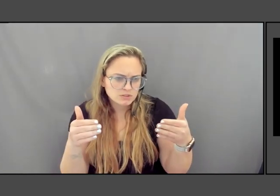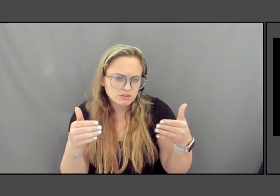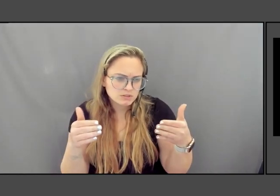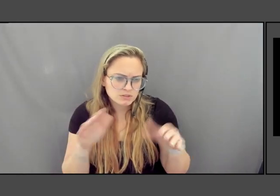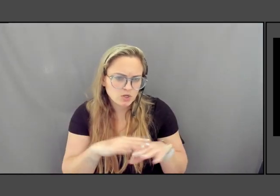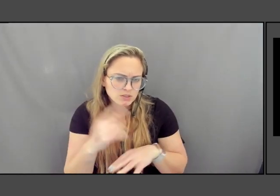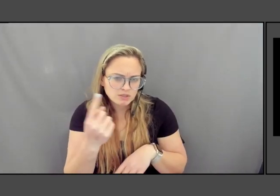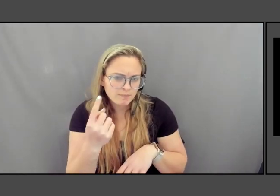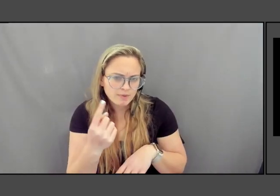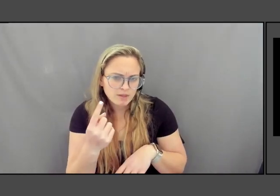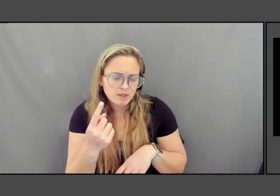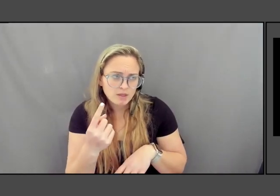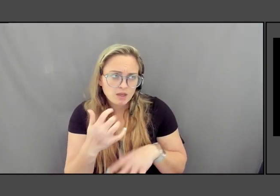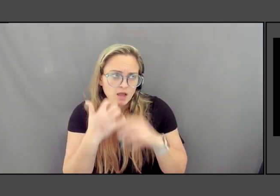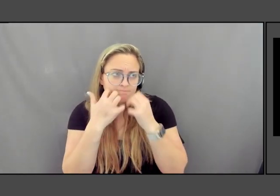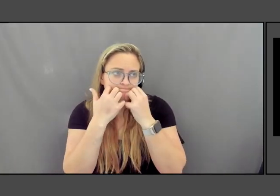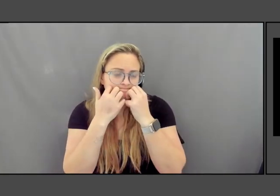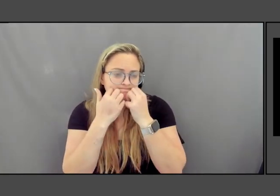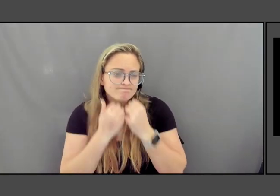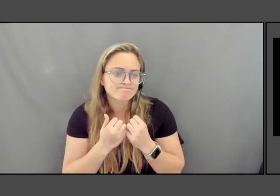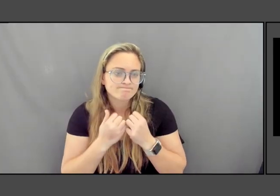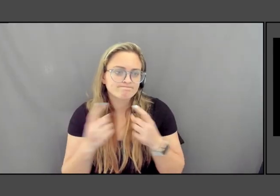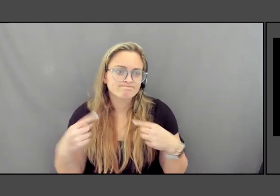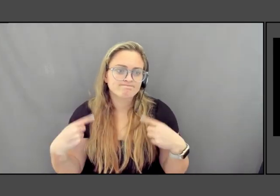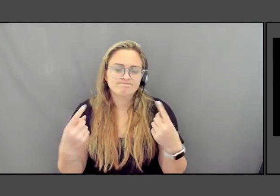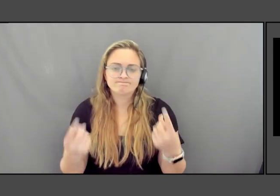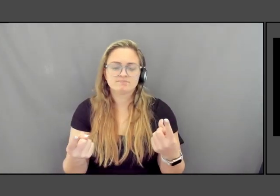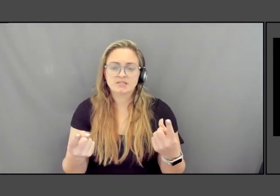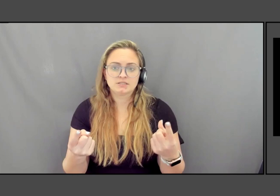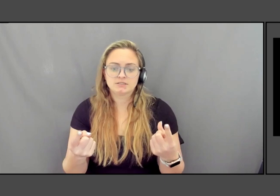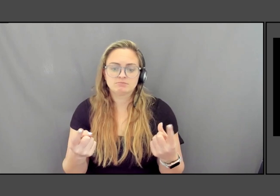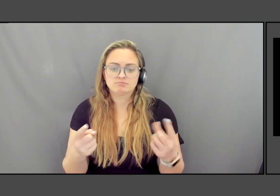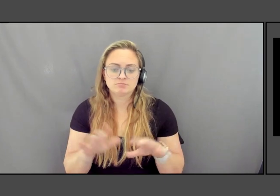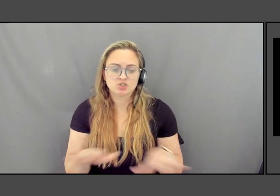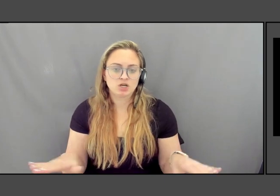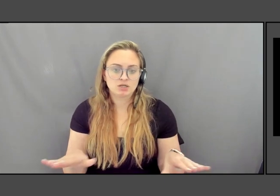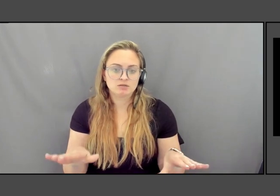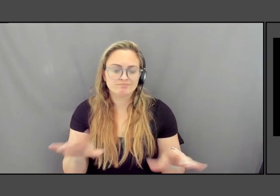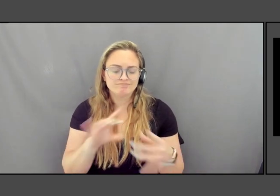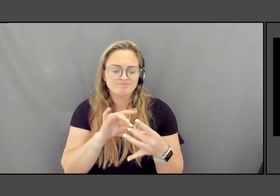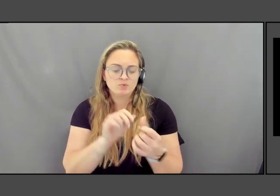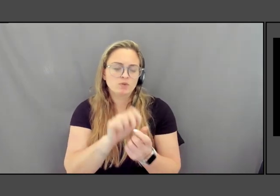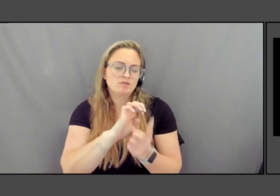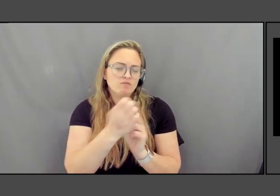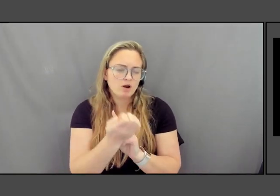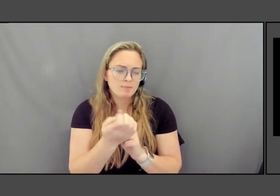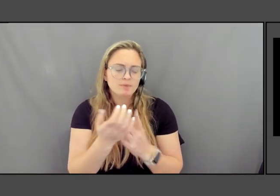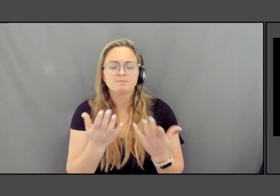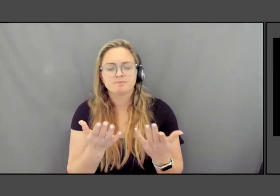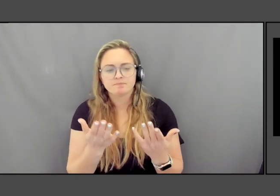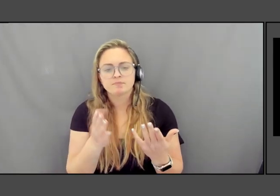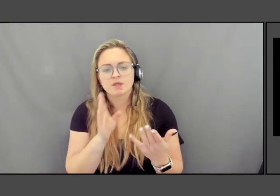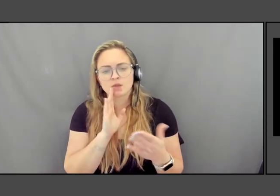deeply about since I was a child, which is about the environment. And I kind of end with images about it.